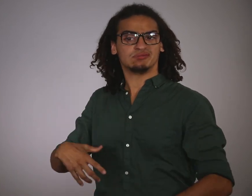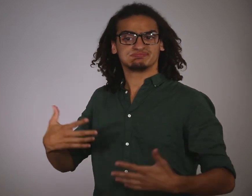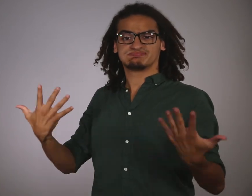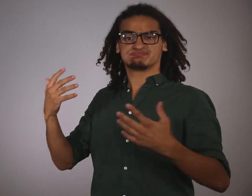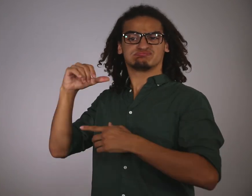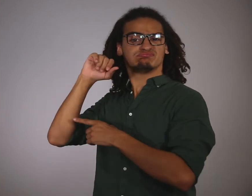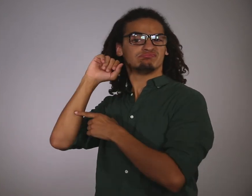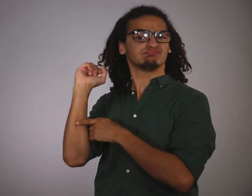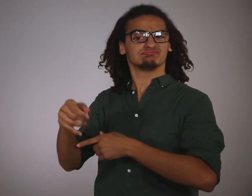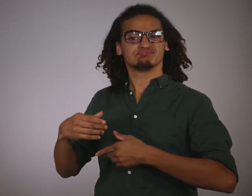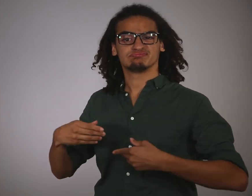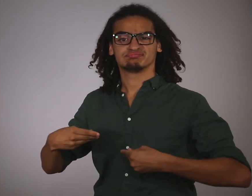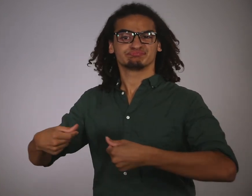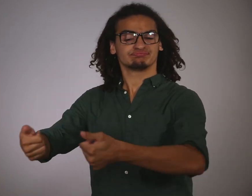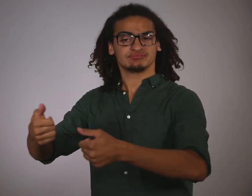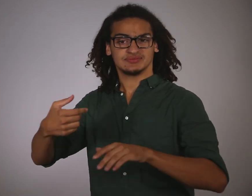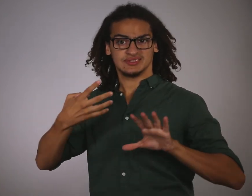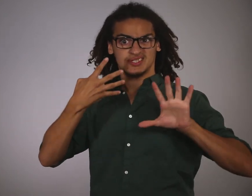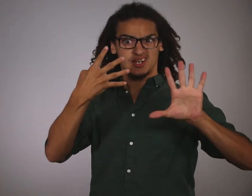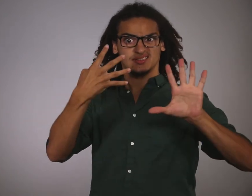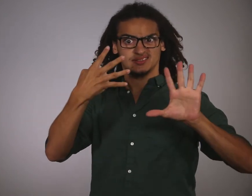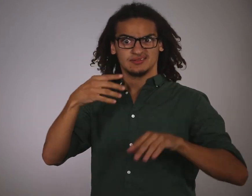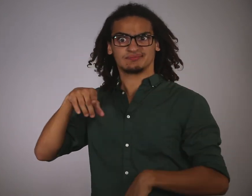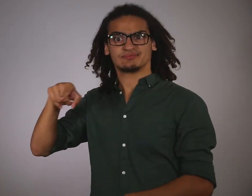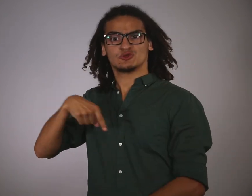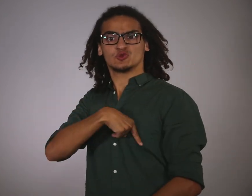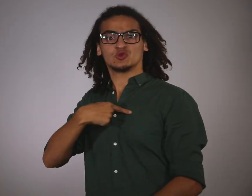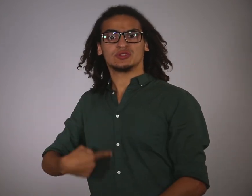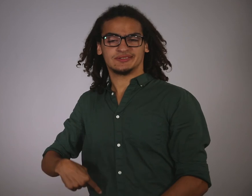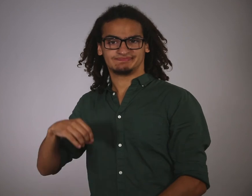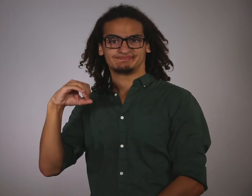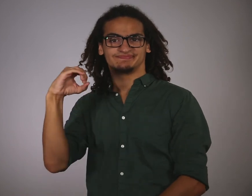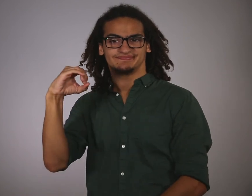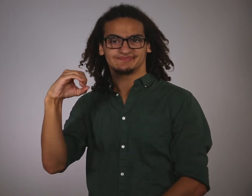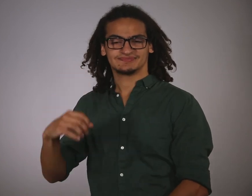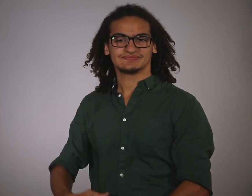Russia kicked a whopping 9 goals against China’s 0 goals.